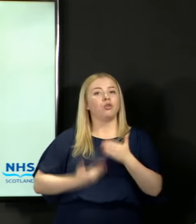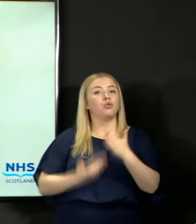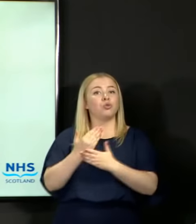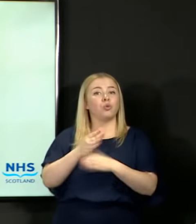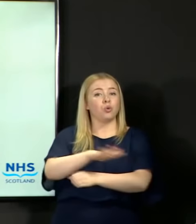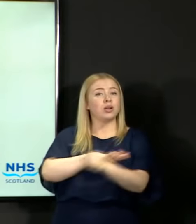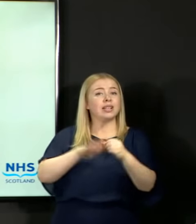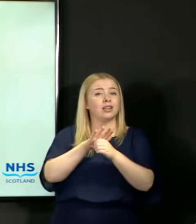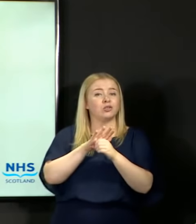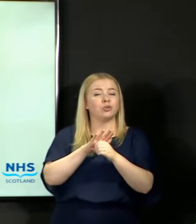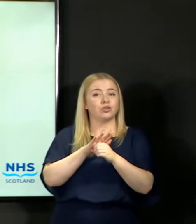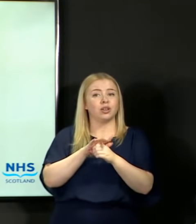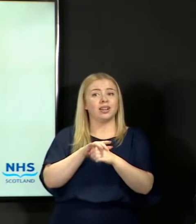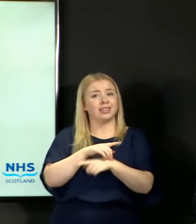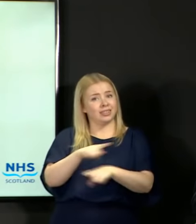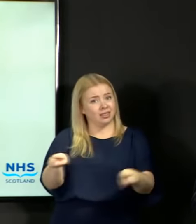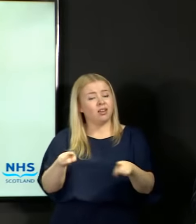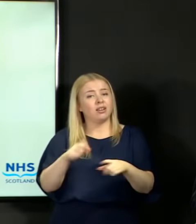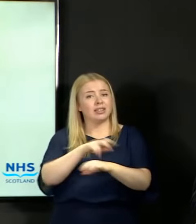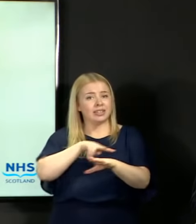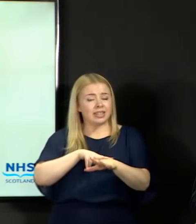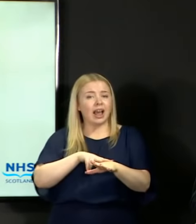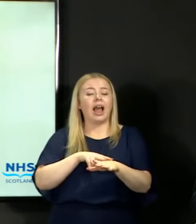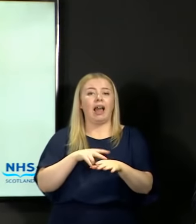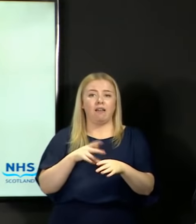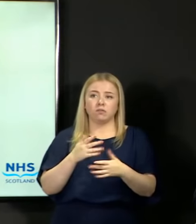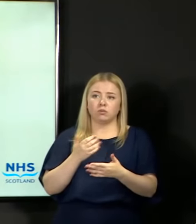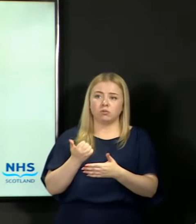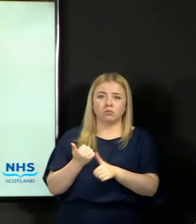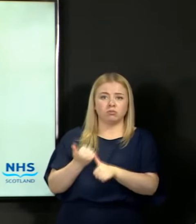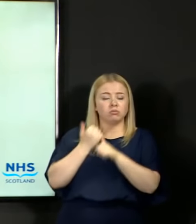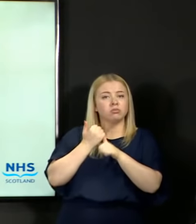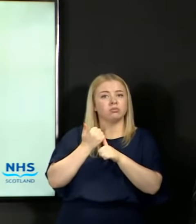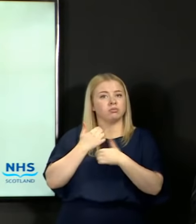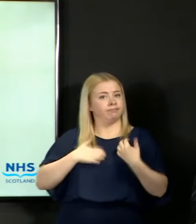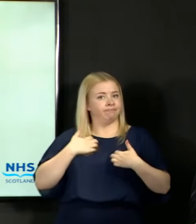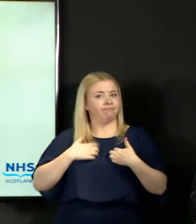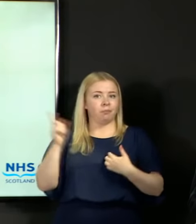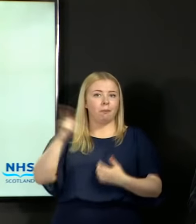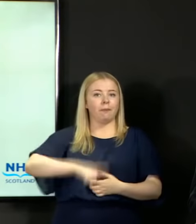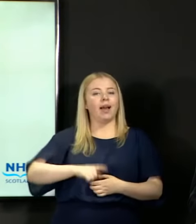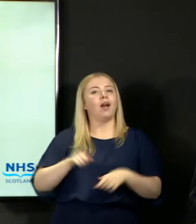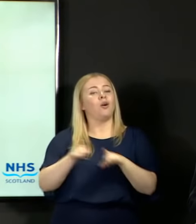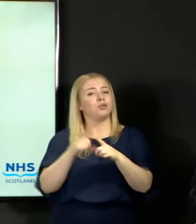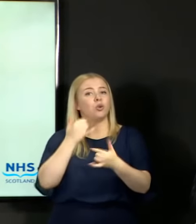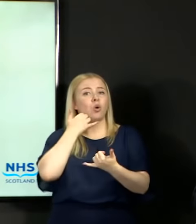And I took part in a conference call by video with a number of schools around the country.